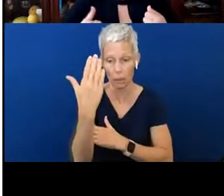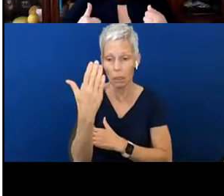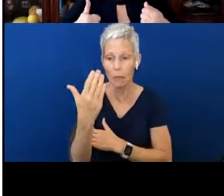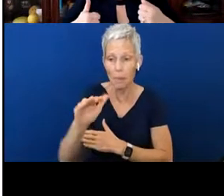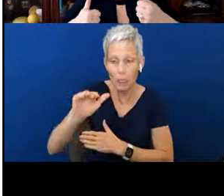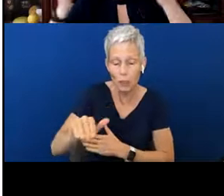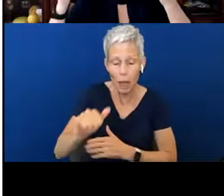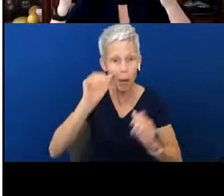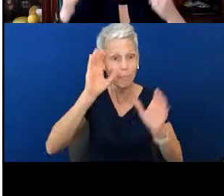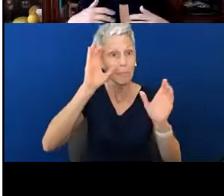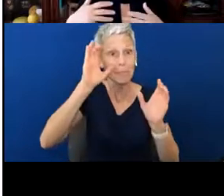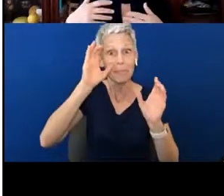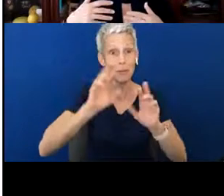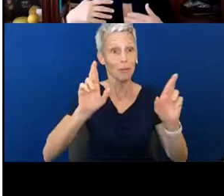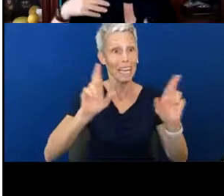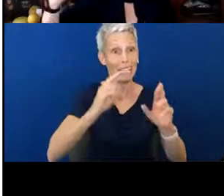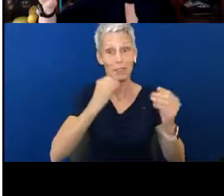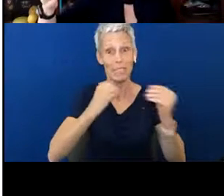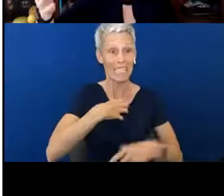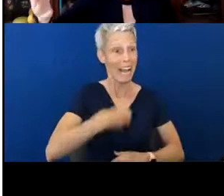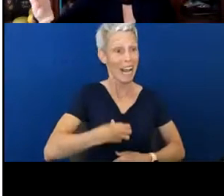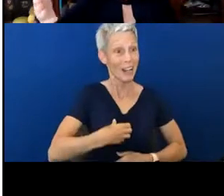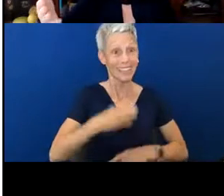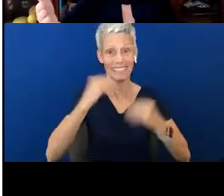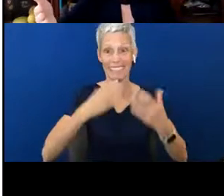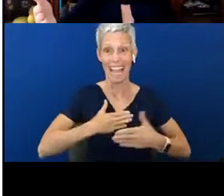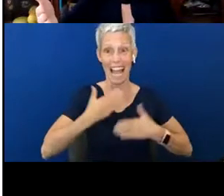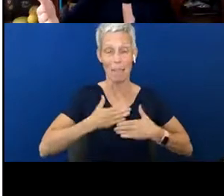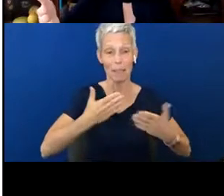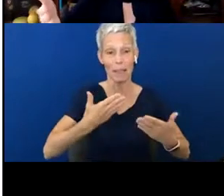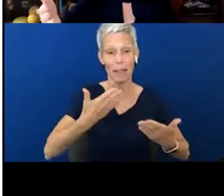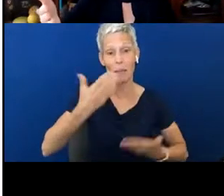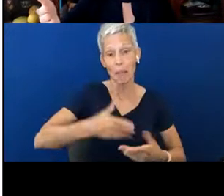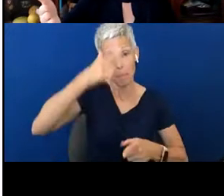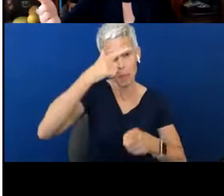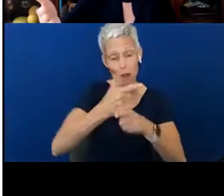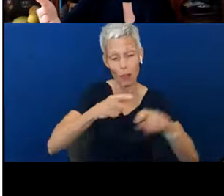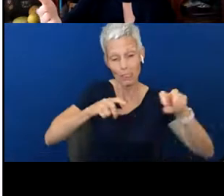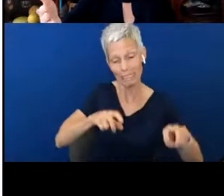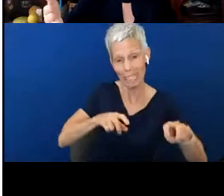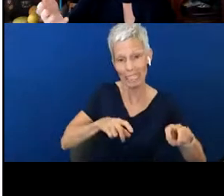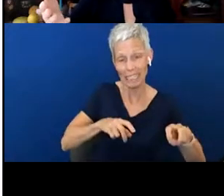hungry, happy, maybe brother sitting there having a bowl of cereal, too. So how can you engage? “Oh,